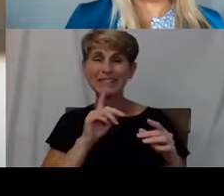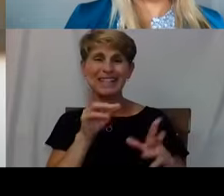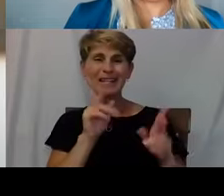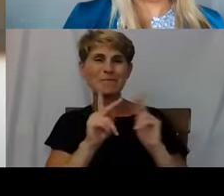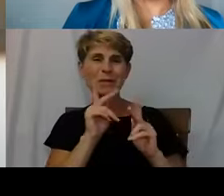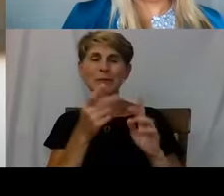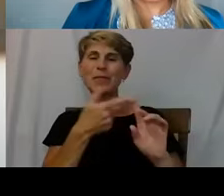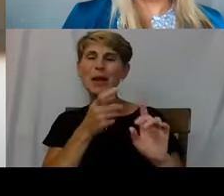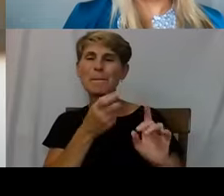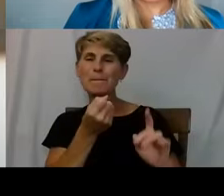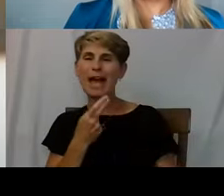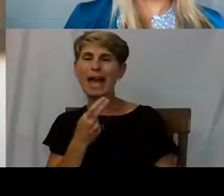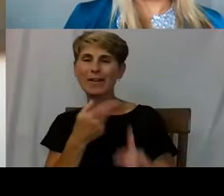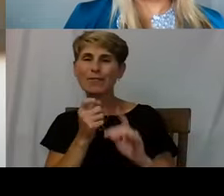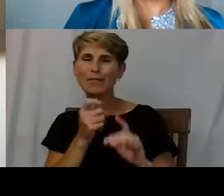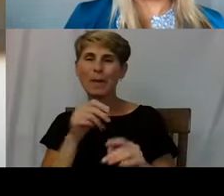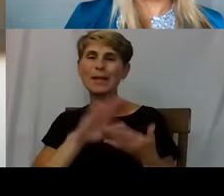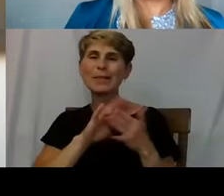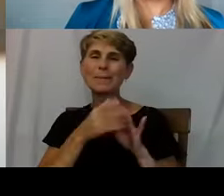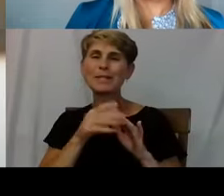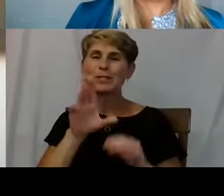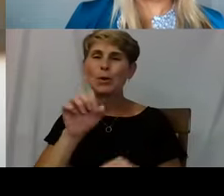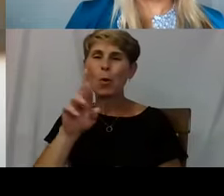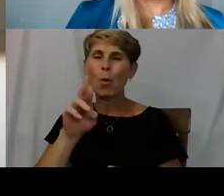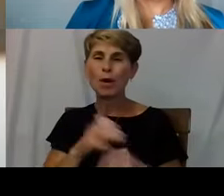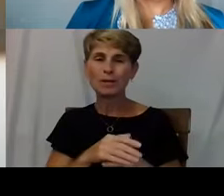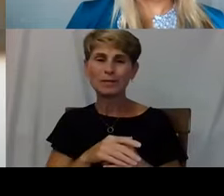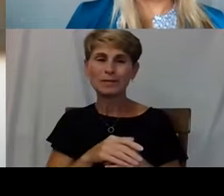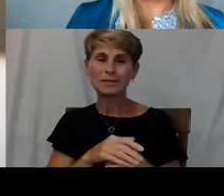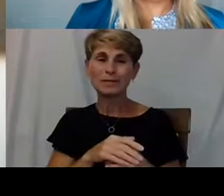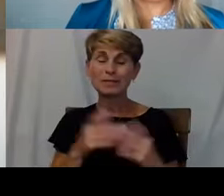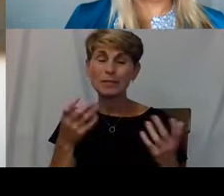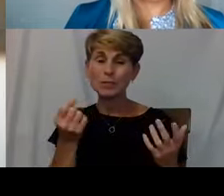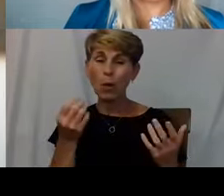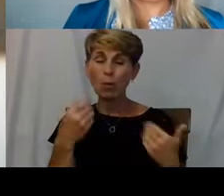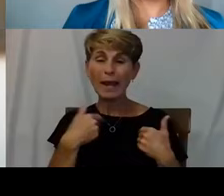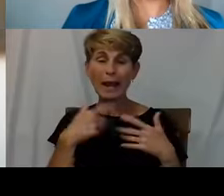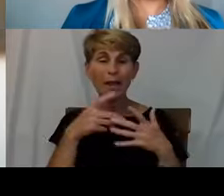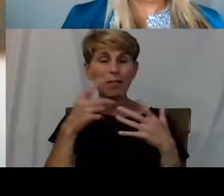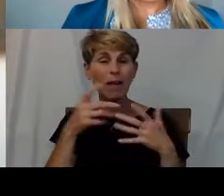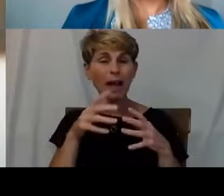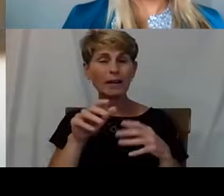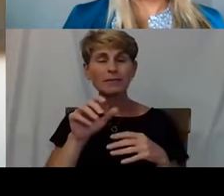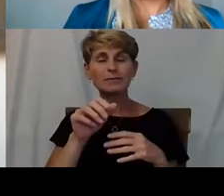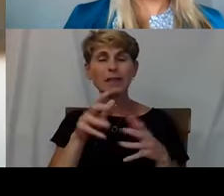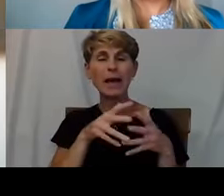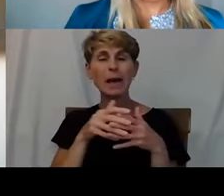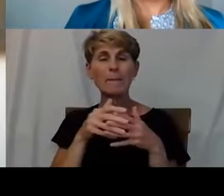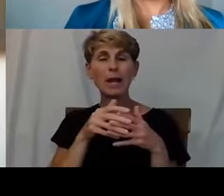And so when I did downtown streets we had a lot of AmeriCorps people who were just coming out